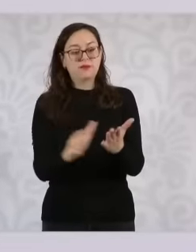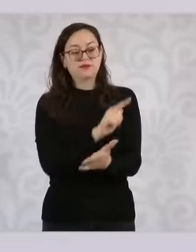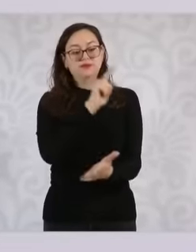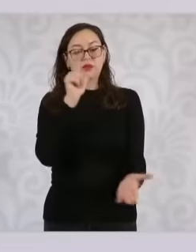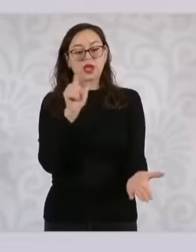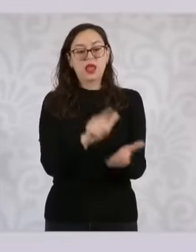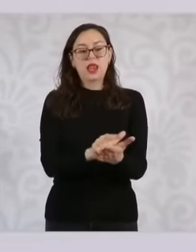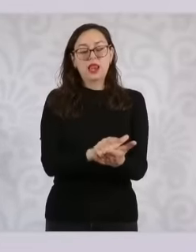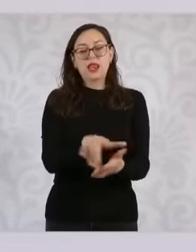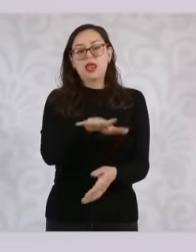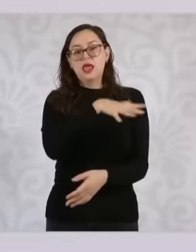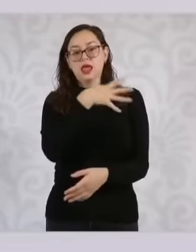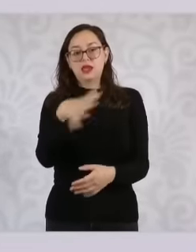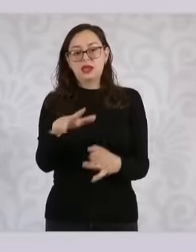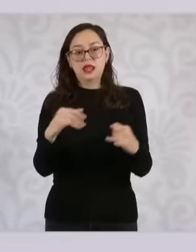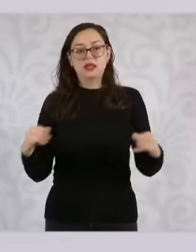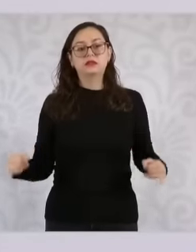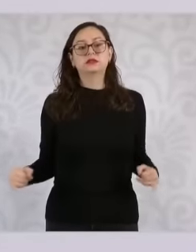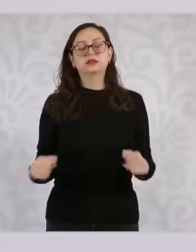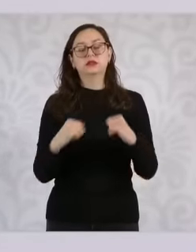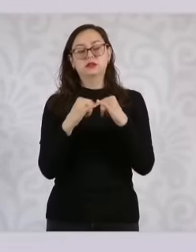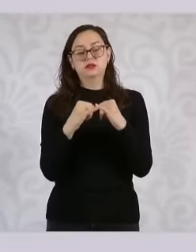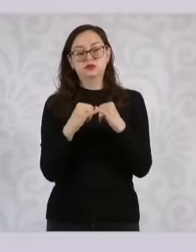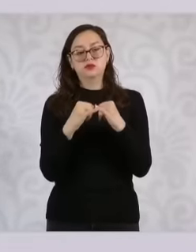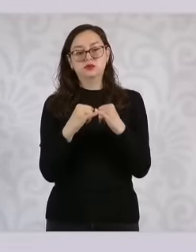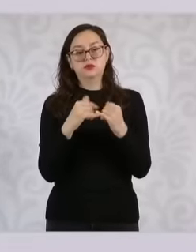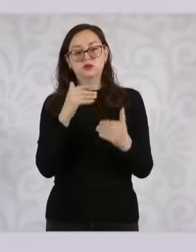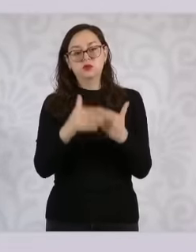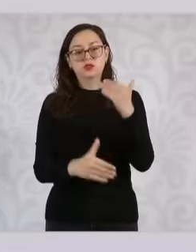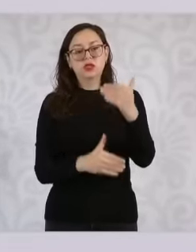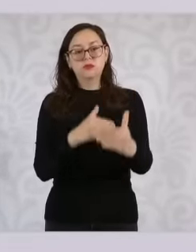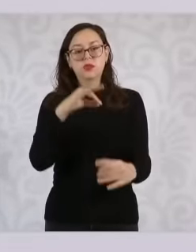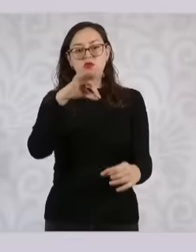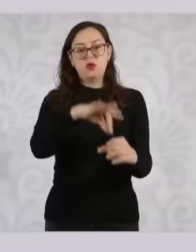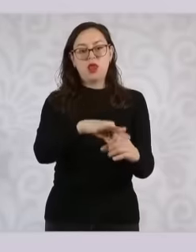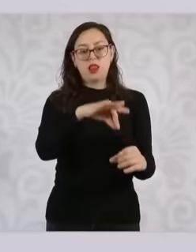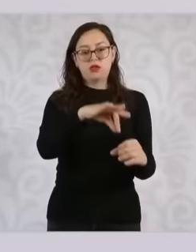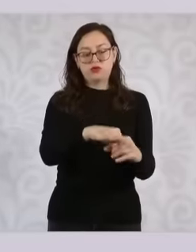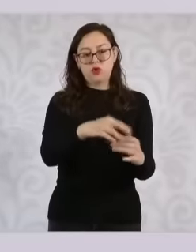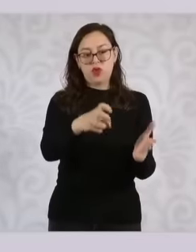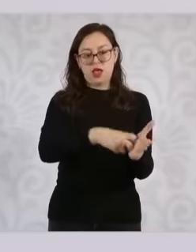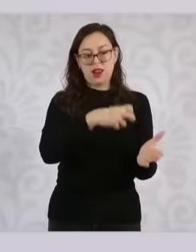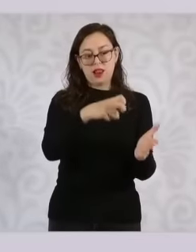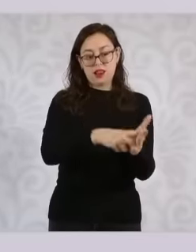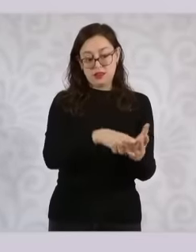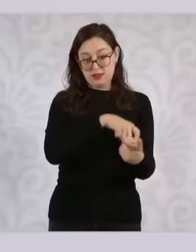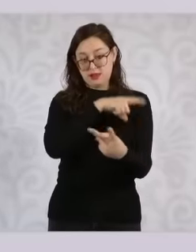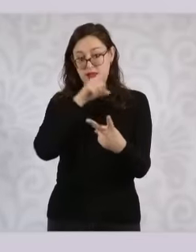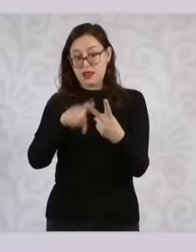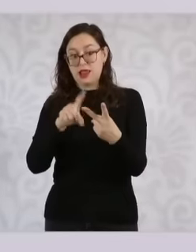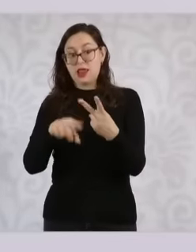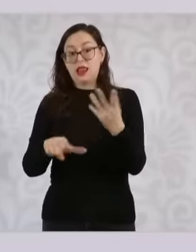electoral institutions and procedures and the general law of the system of means of challenge